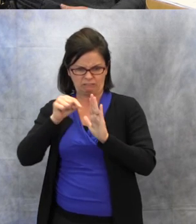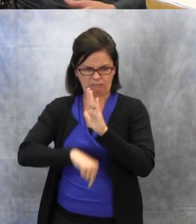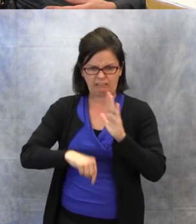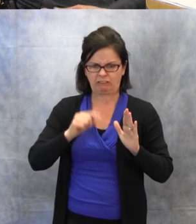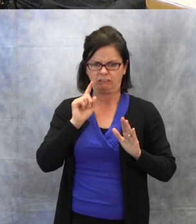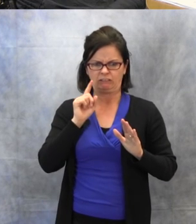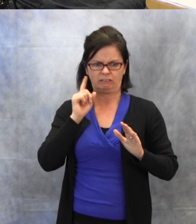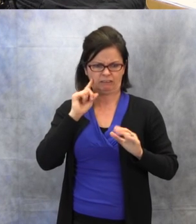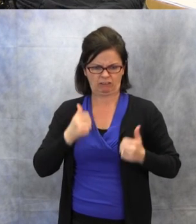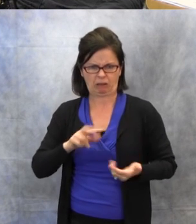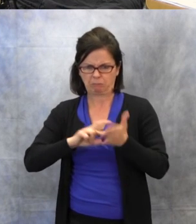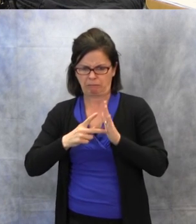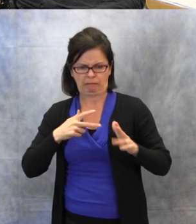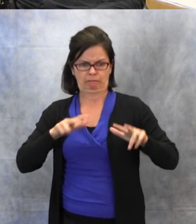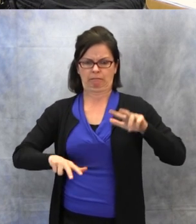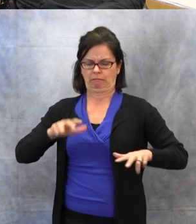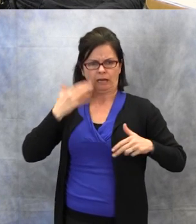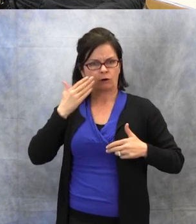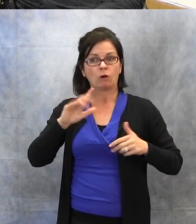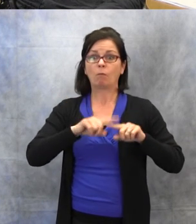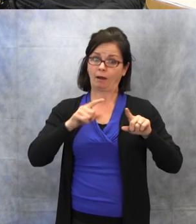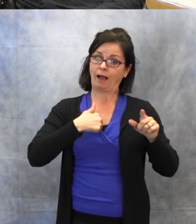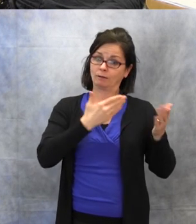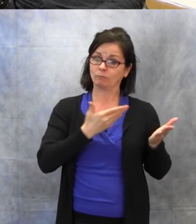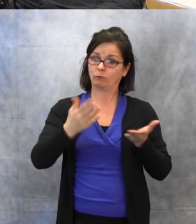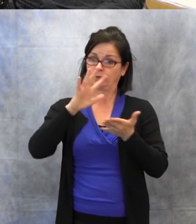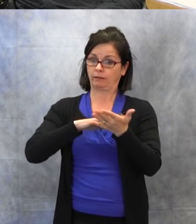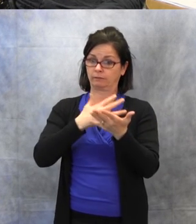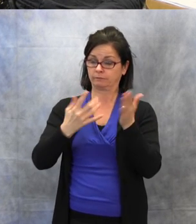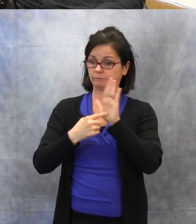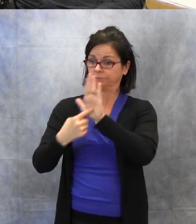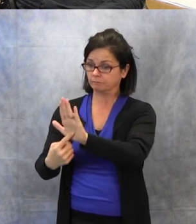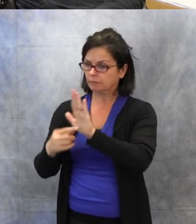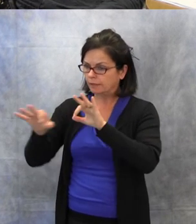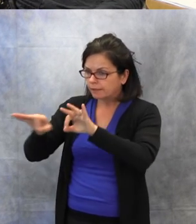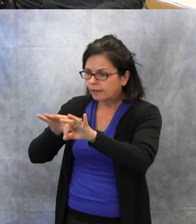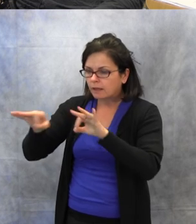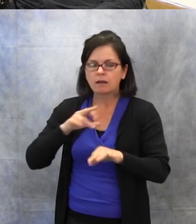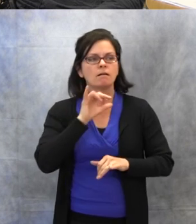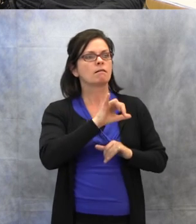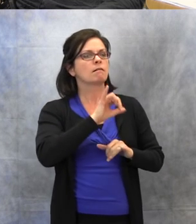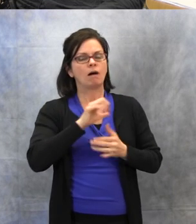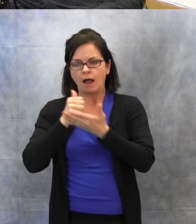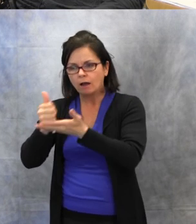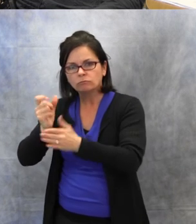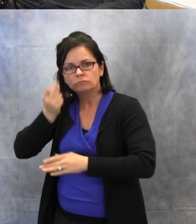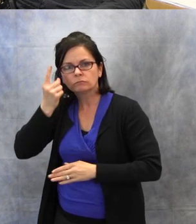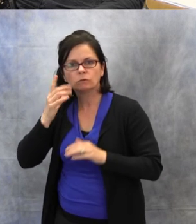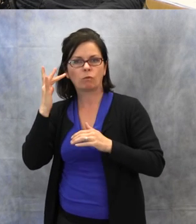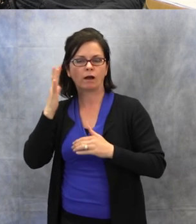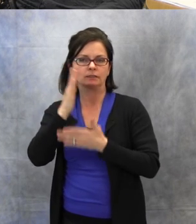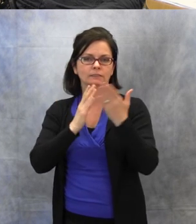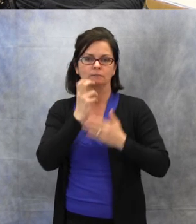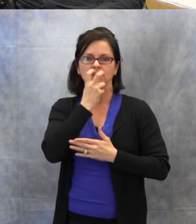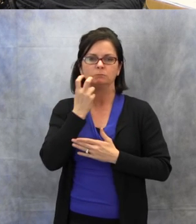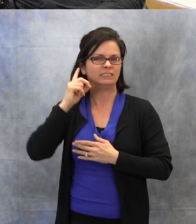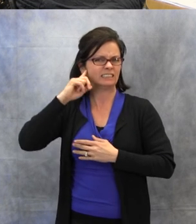So bringing this audiogram helps them understand, why some speech sounds are difficult for them to hear.